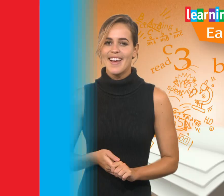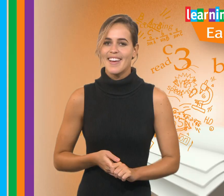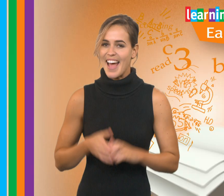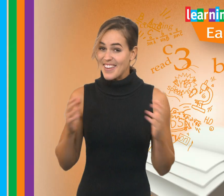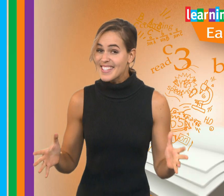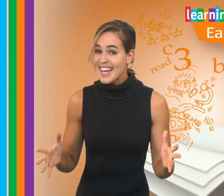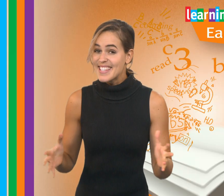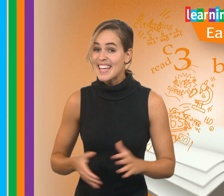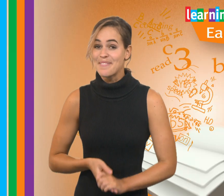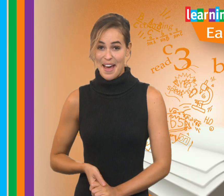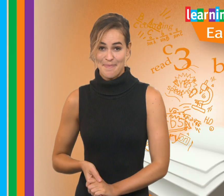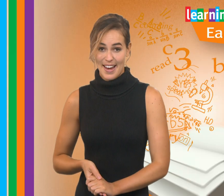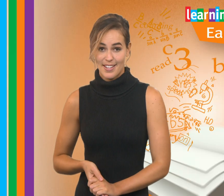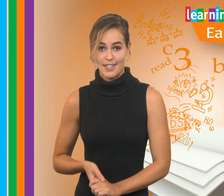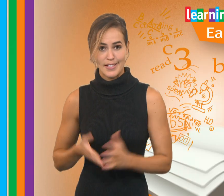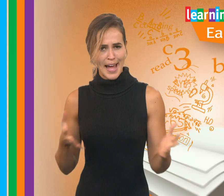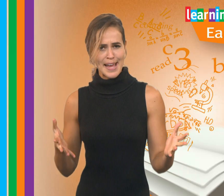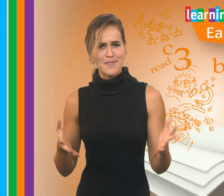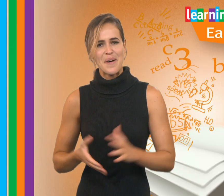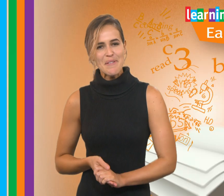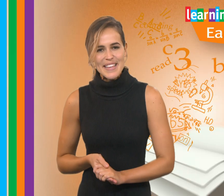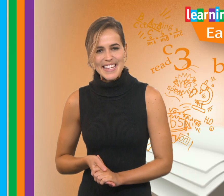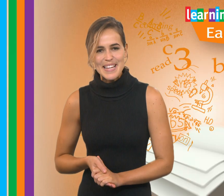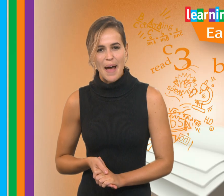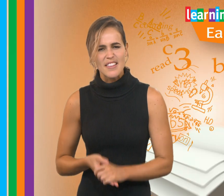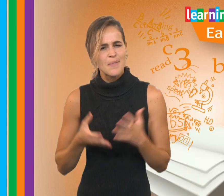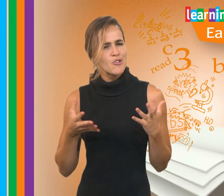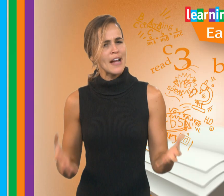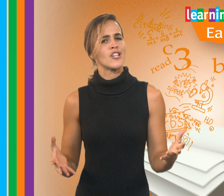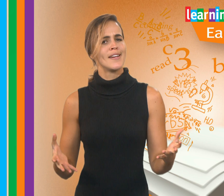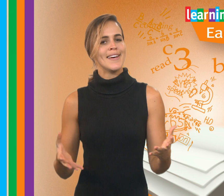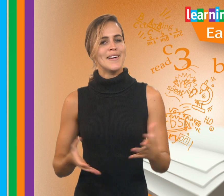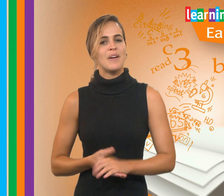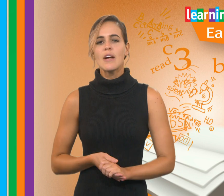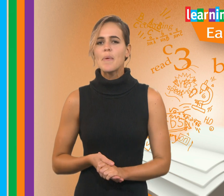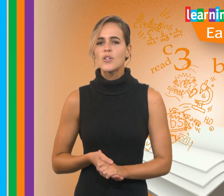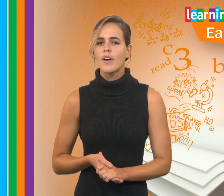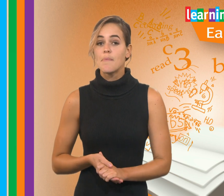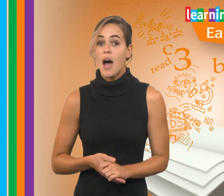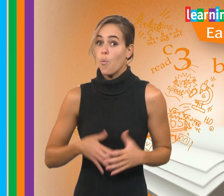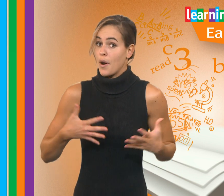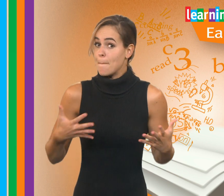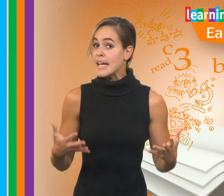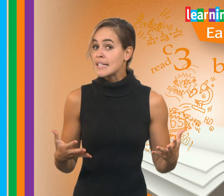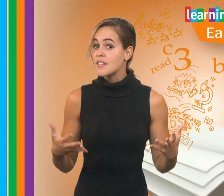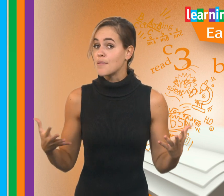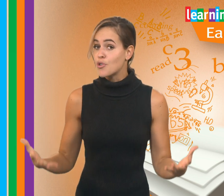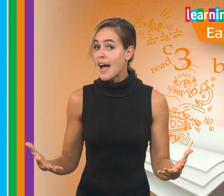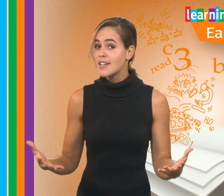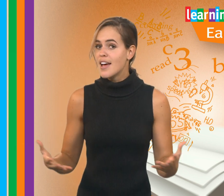Our next lesson is mathematics. Today, we will be thinking about subtraction. Monique will be talking about what it means to subtract,